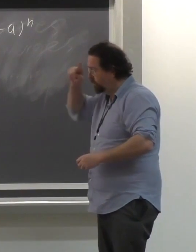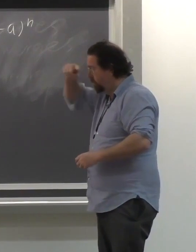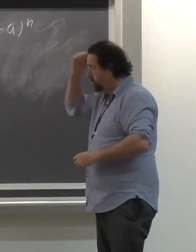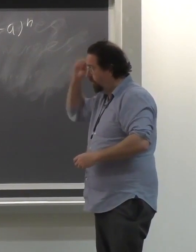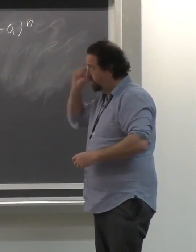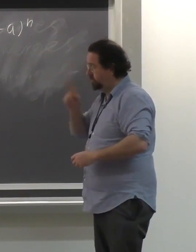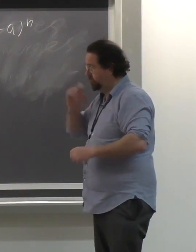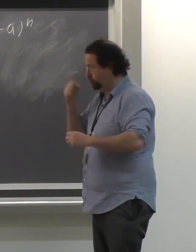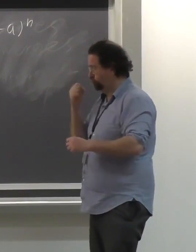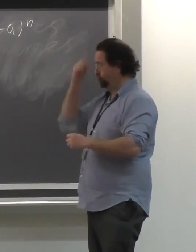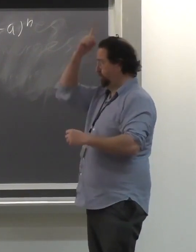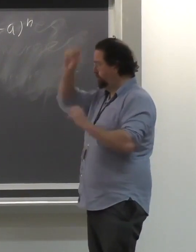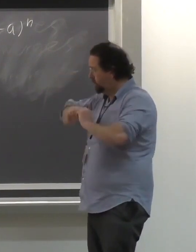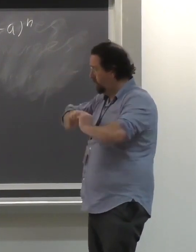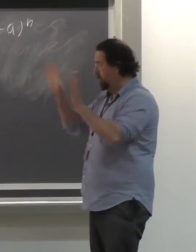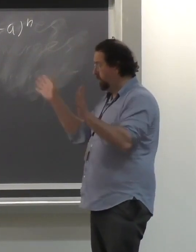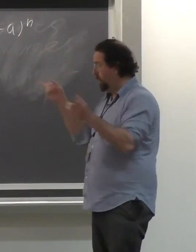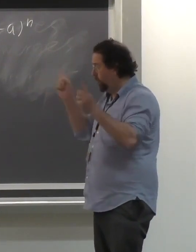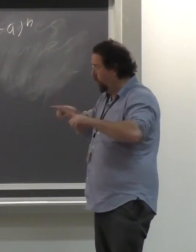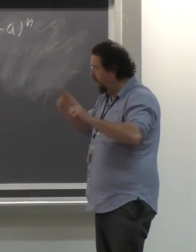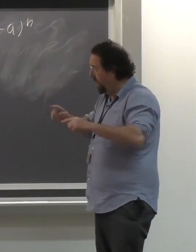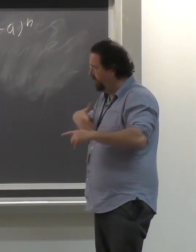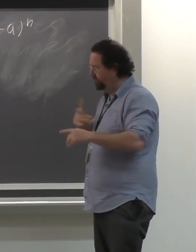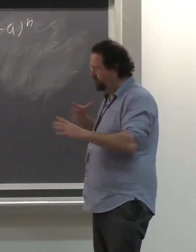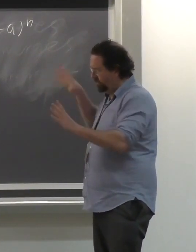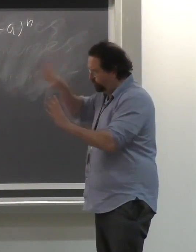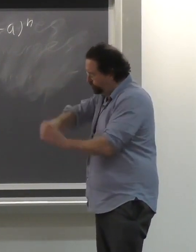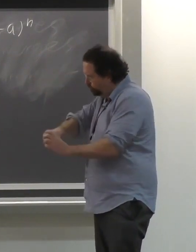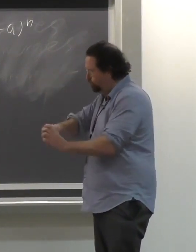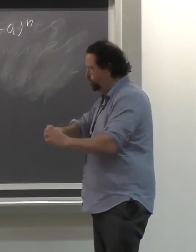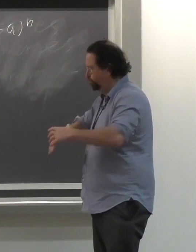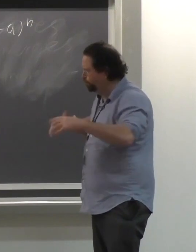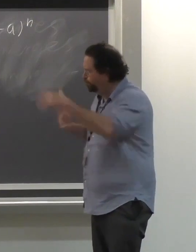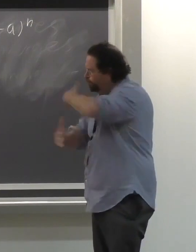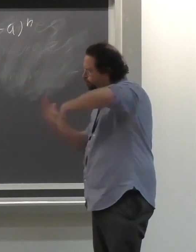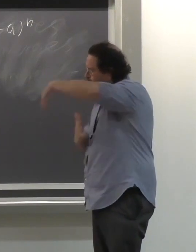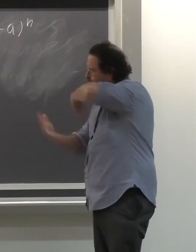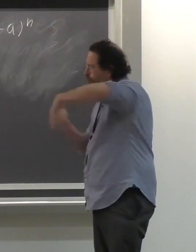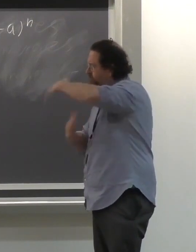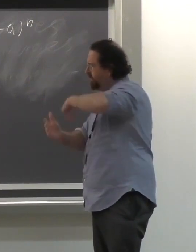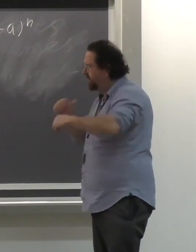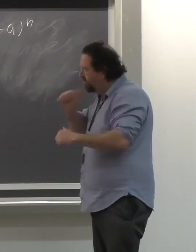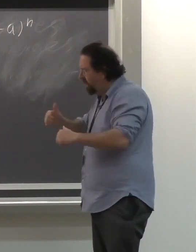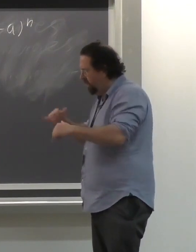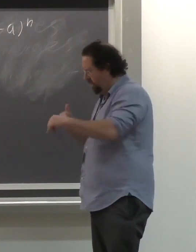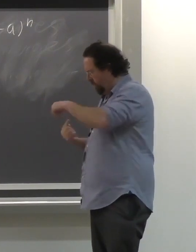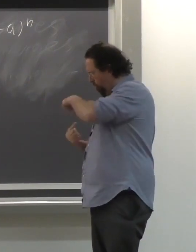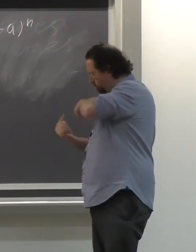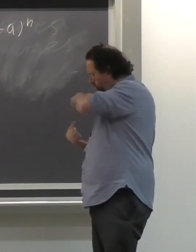Are interpreters welcome so that Black deaf people can feel involved in the movement and interact